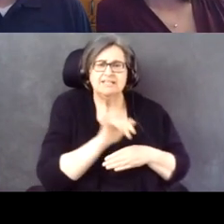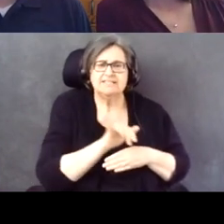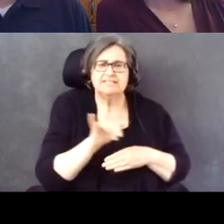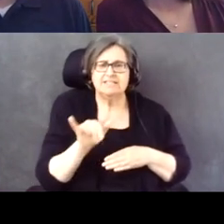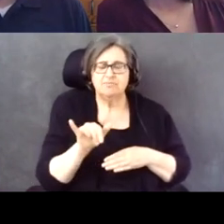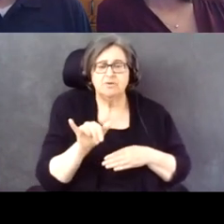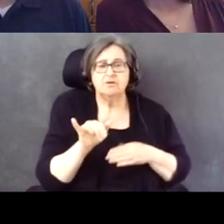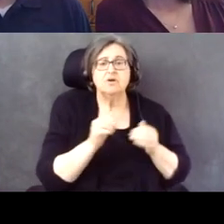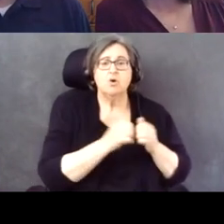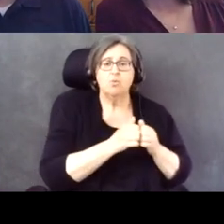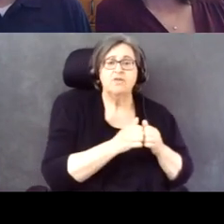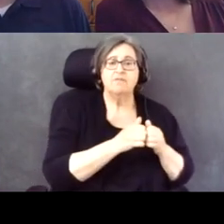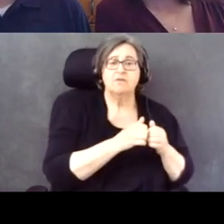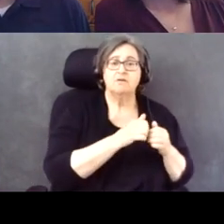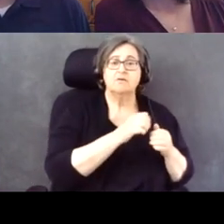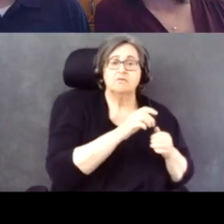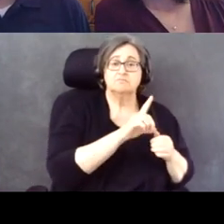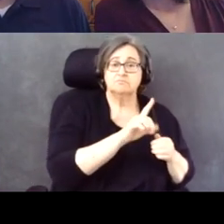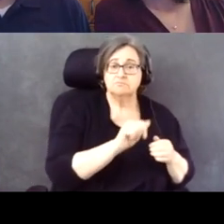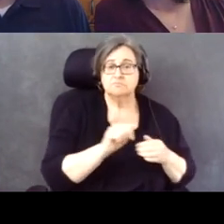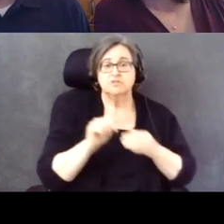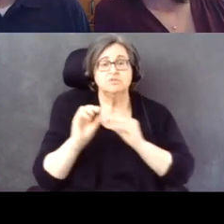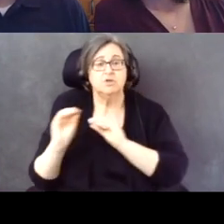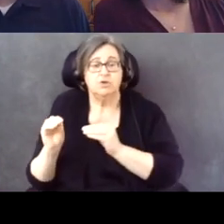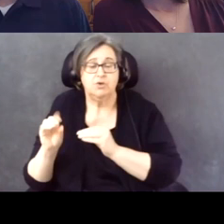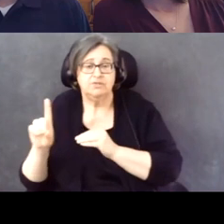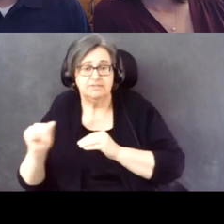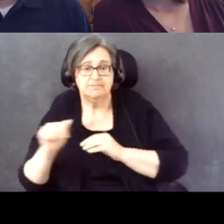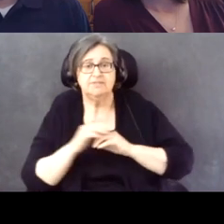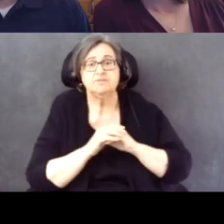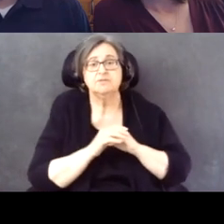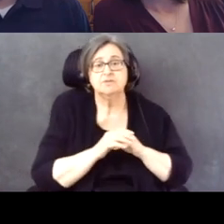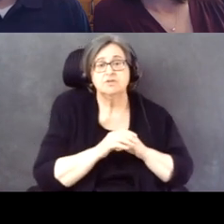disabilities, and those without disabilities. 24 and 22 points.